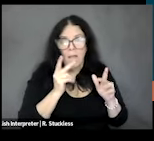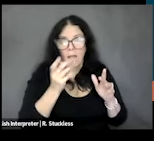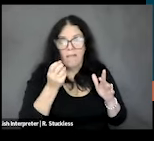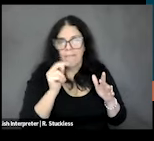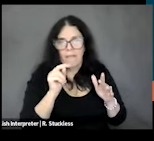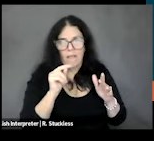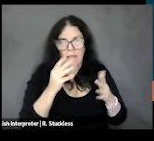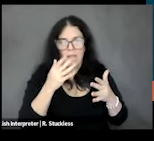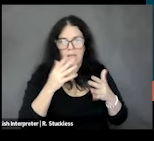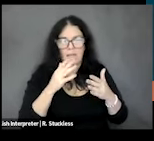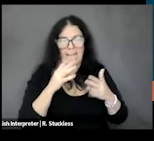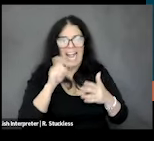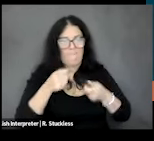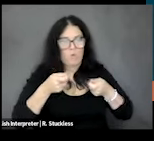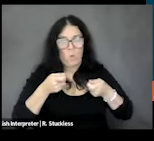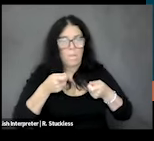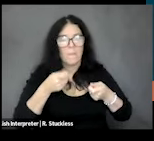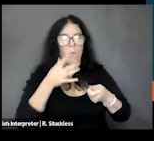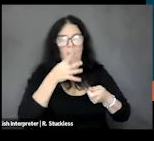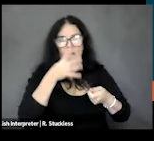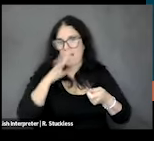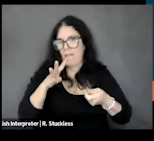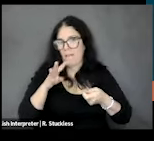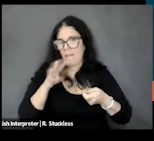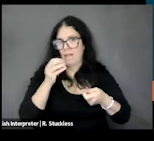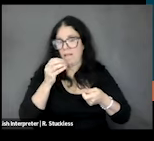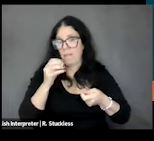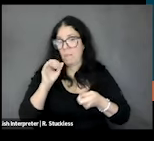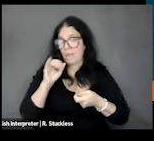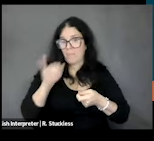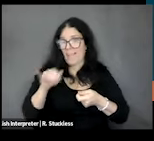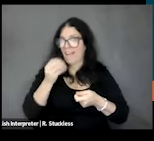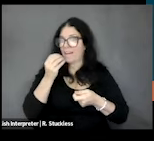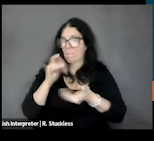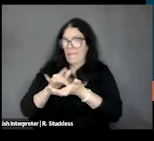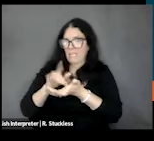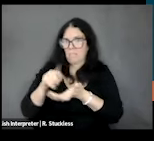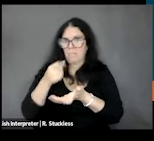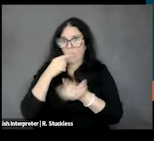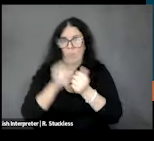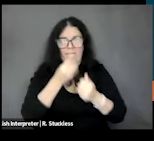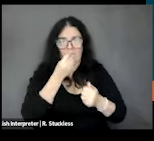to be able to afford food, and compromises to dietary quality because, you know, a varied